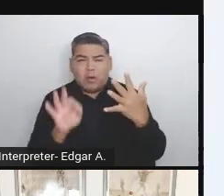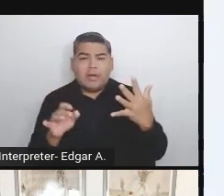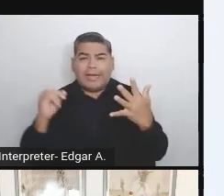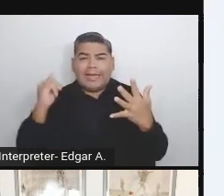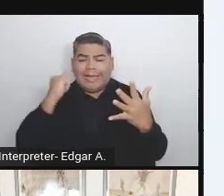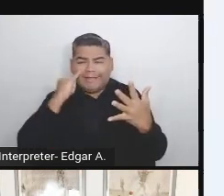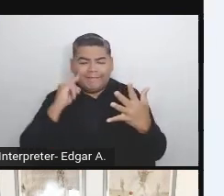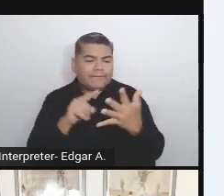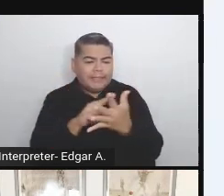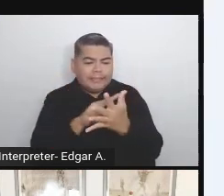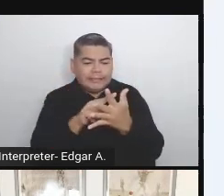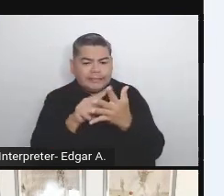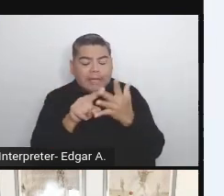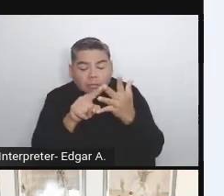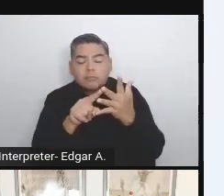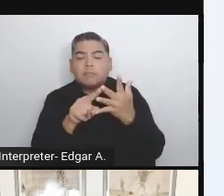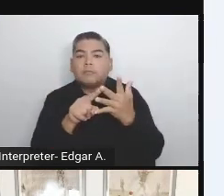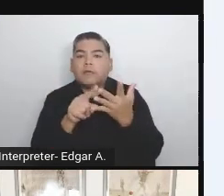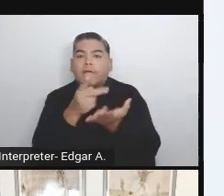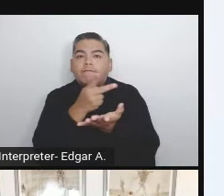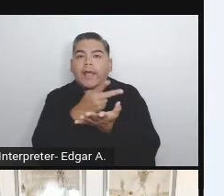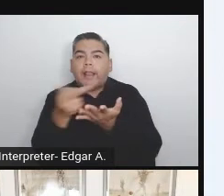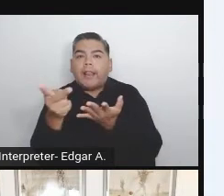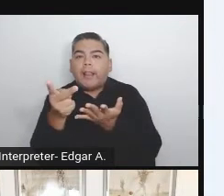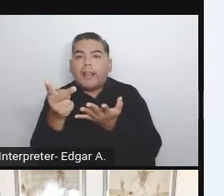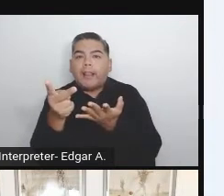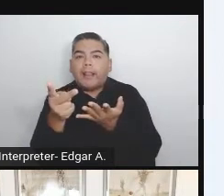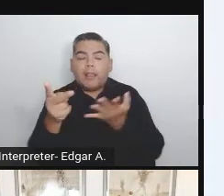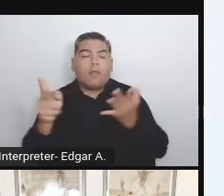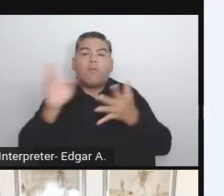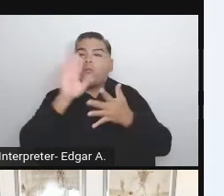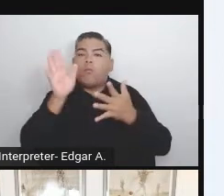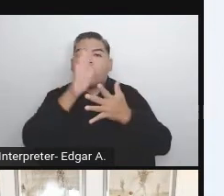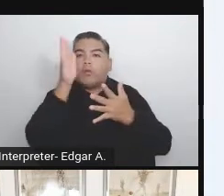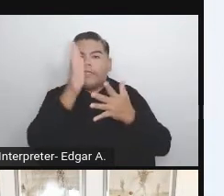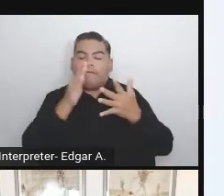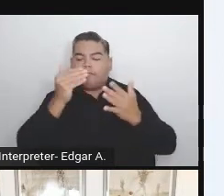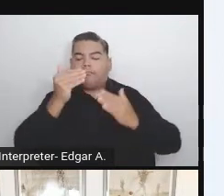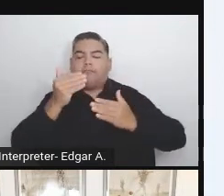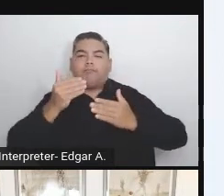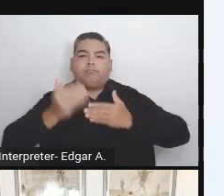we will never reach the last steps so transfer files to production.